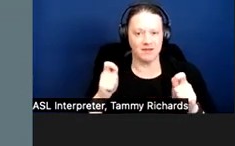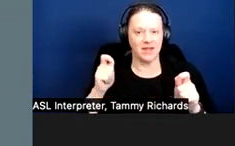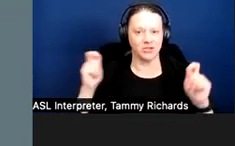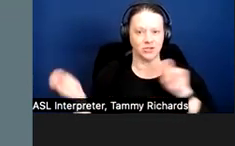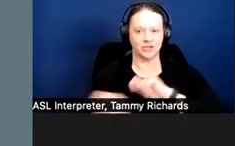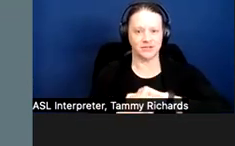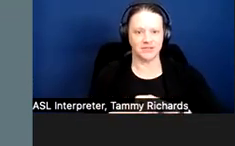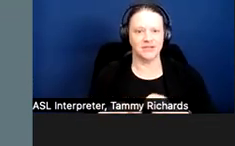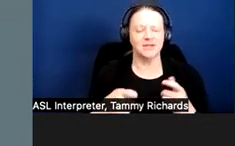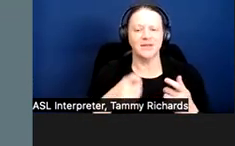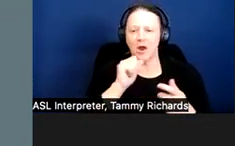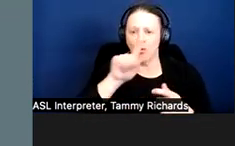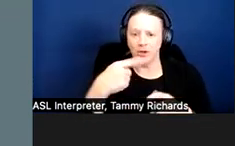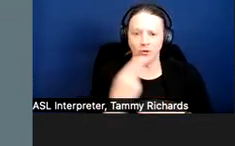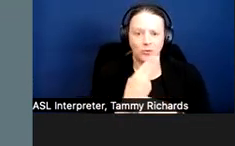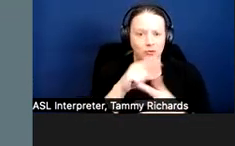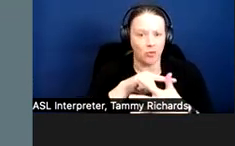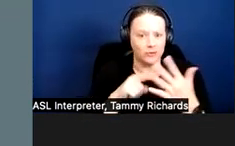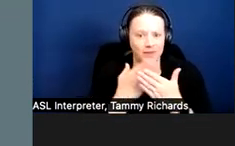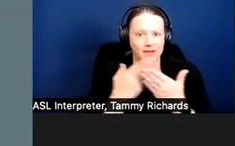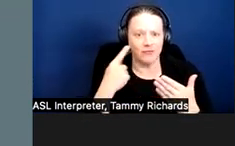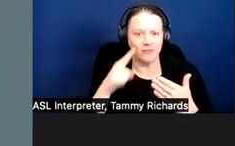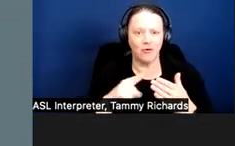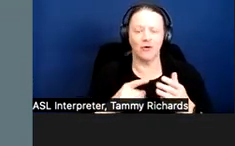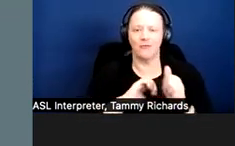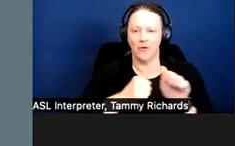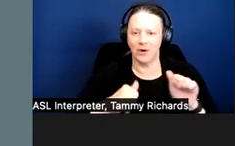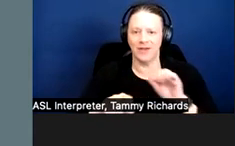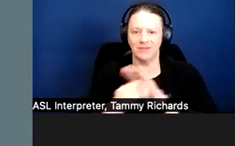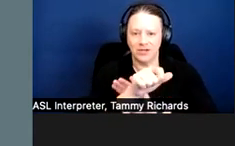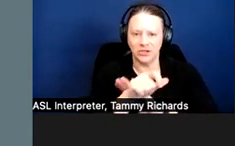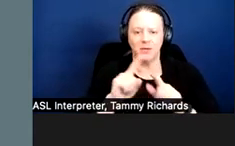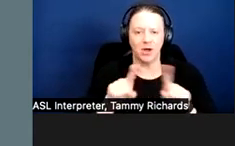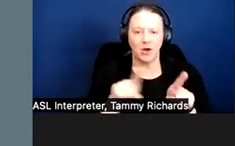to avoid adverse housing actions, generally.